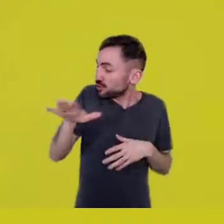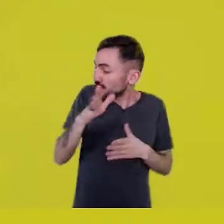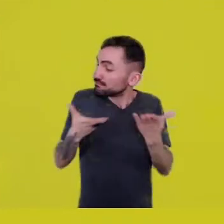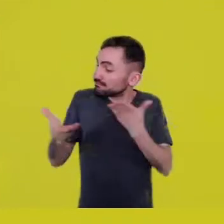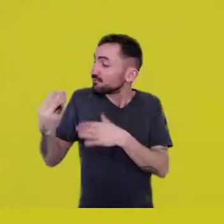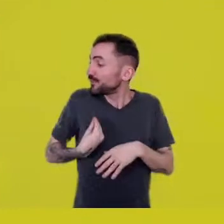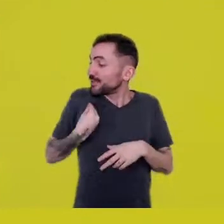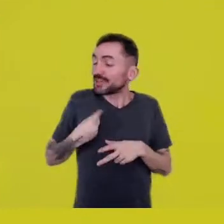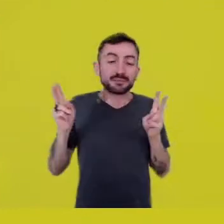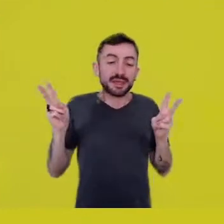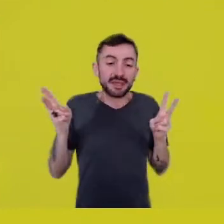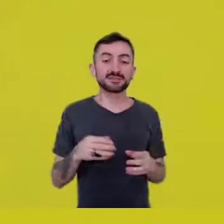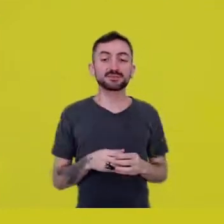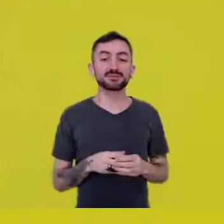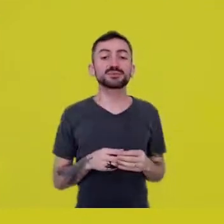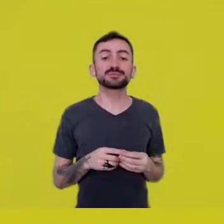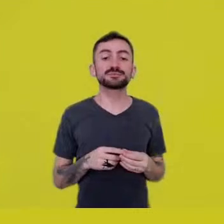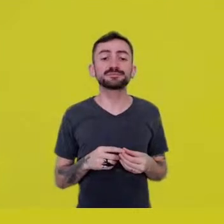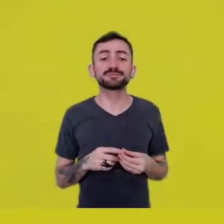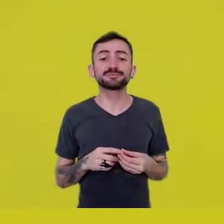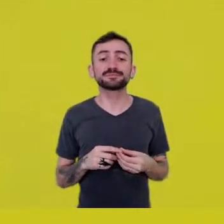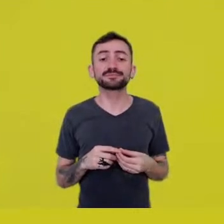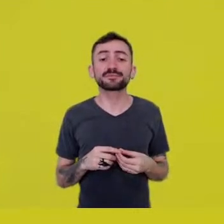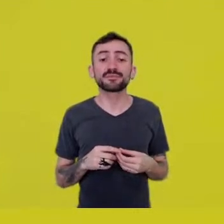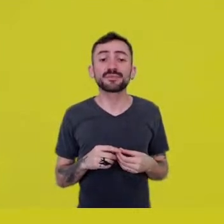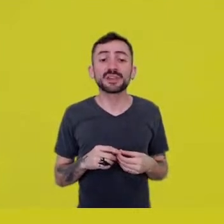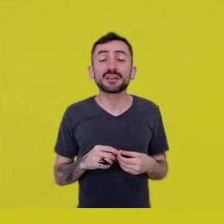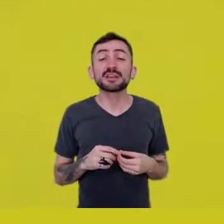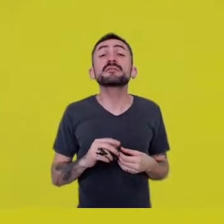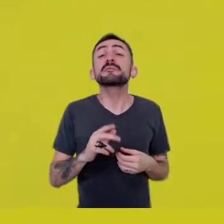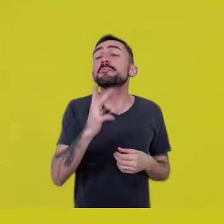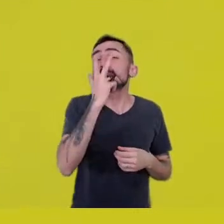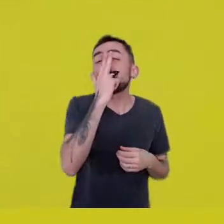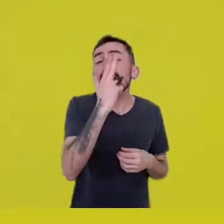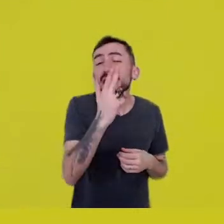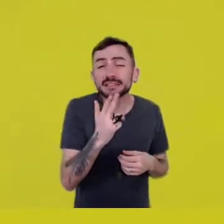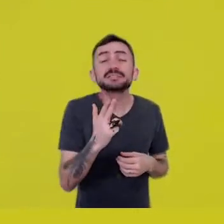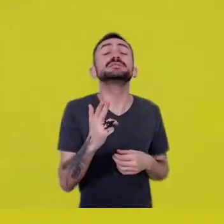It touches the possibility of our observing from the outside